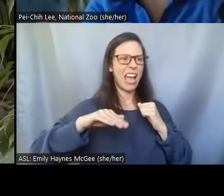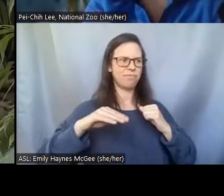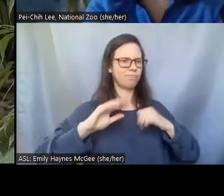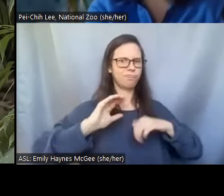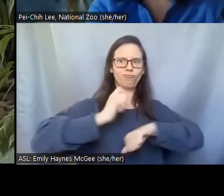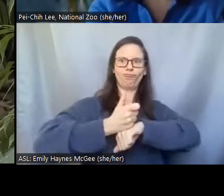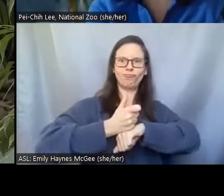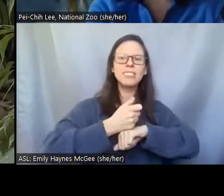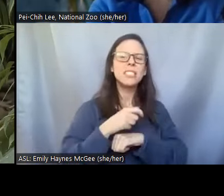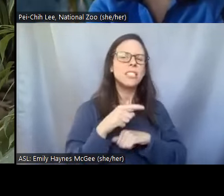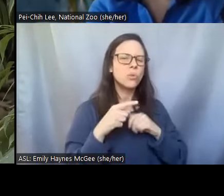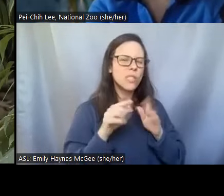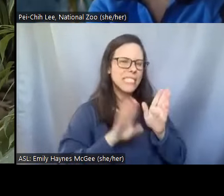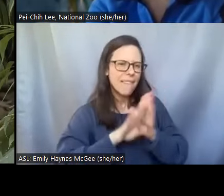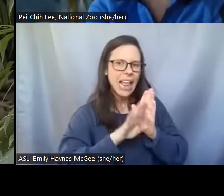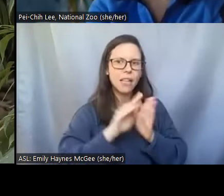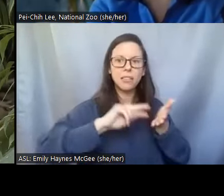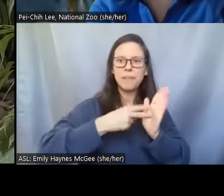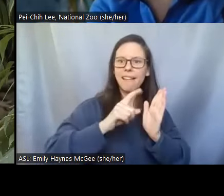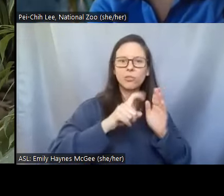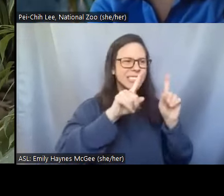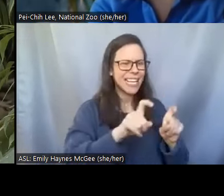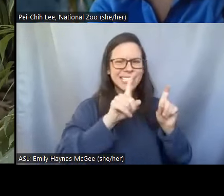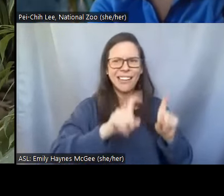we have to test many different conditions to find out what is the